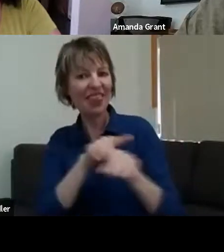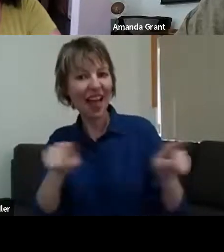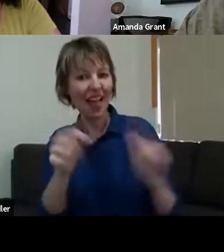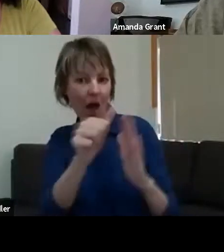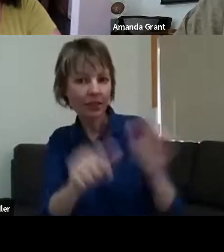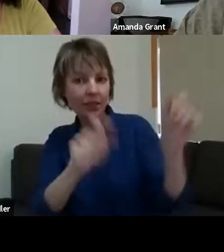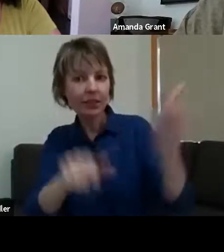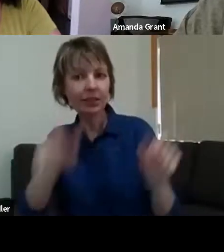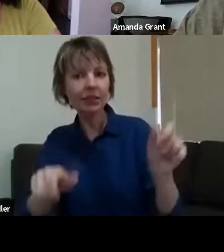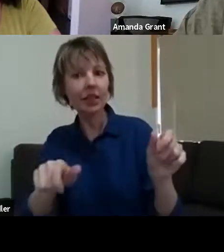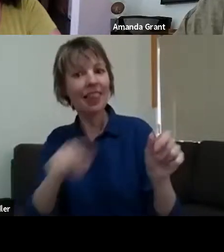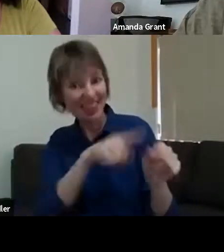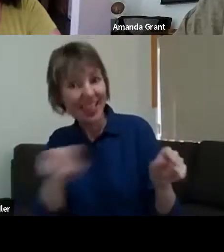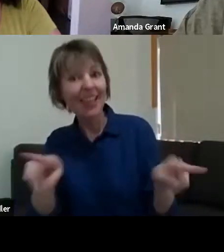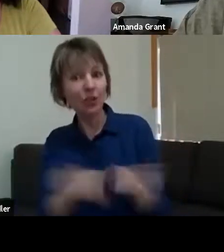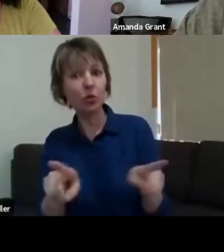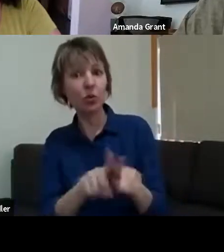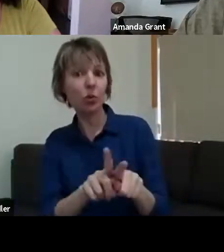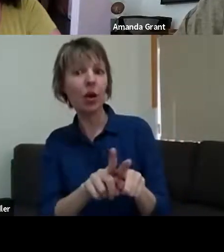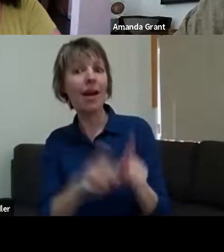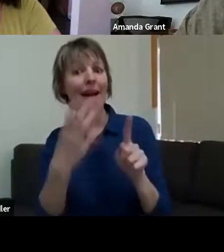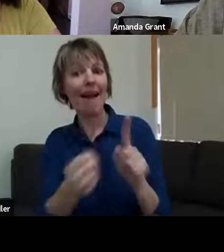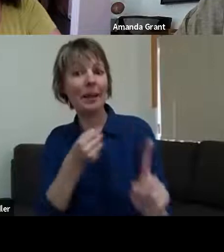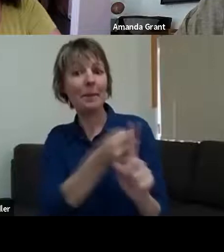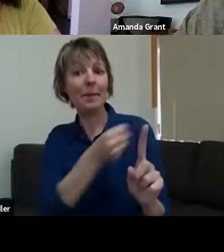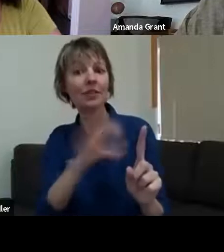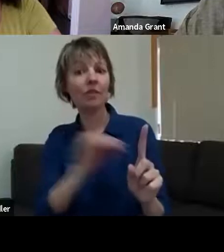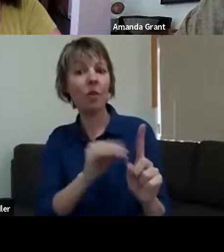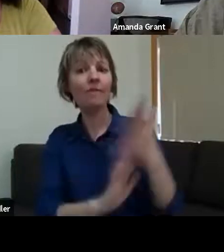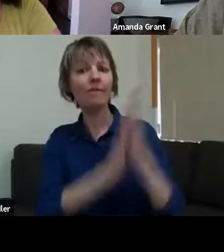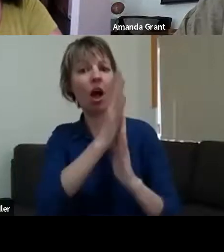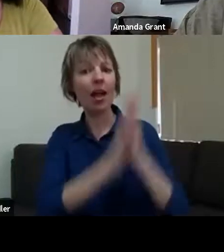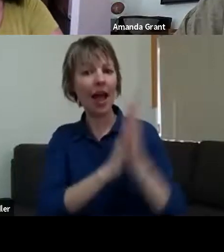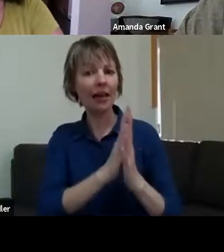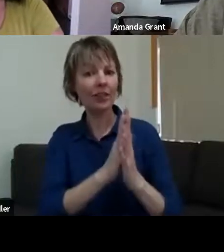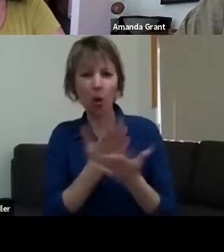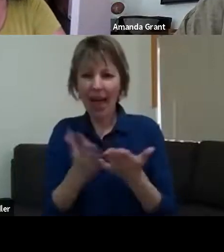that you all did? How did you survive it? And how do you take care